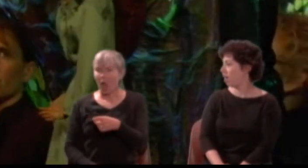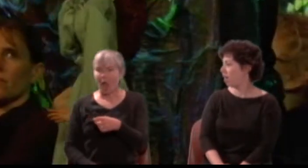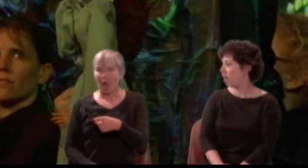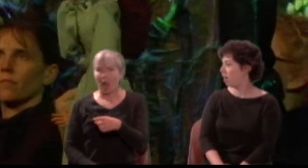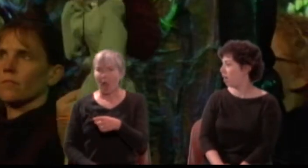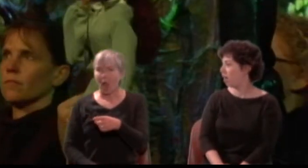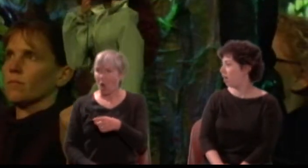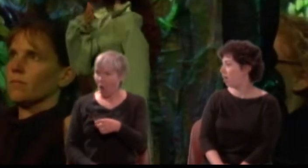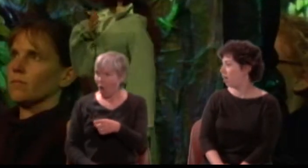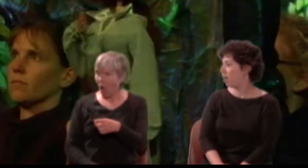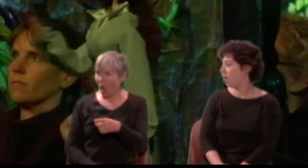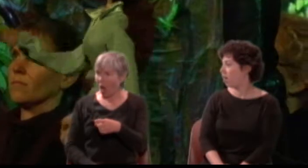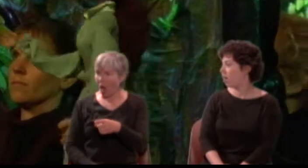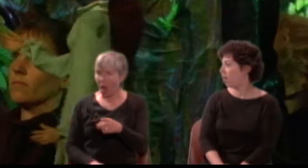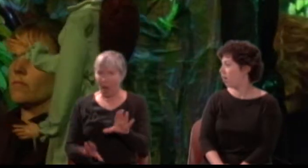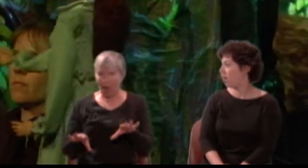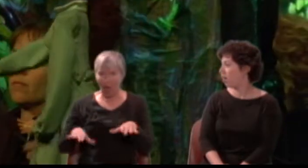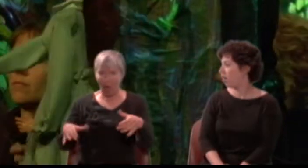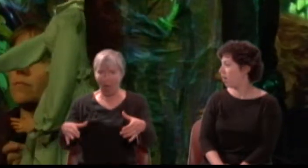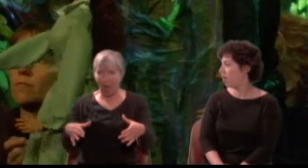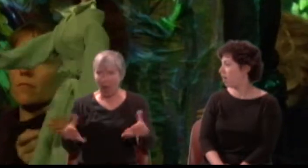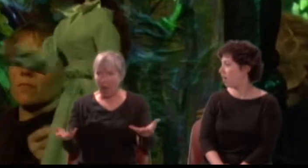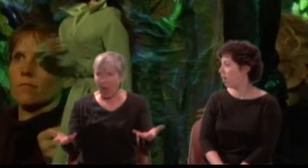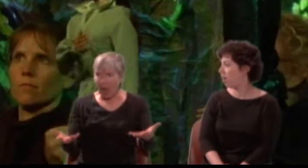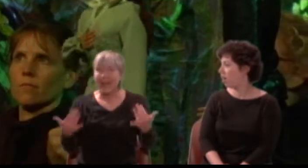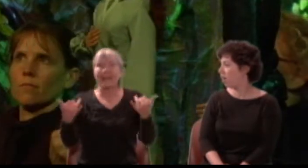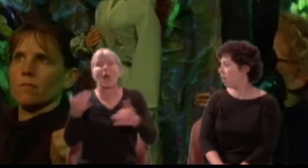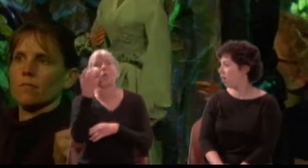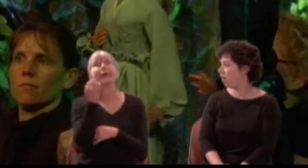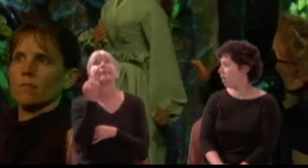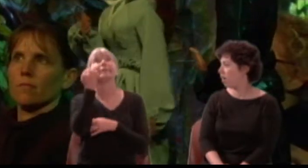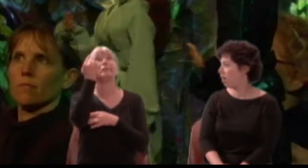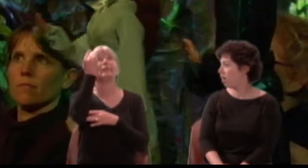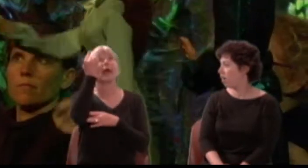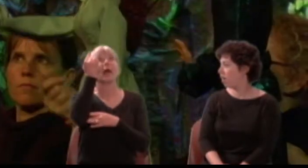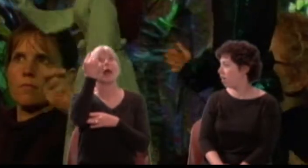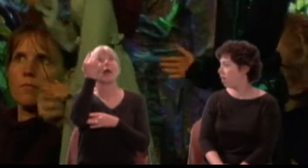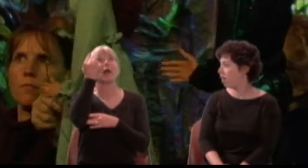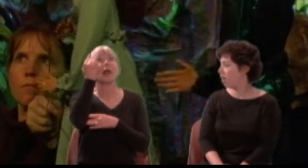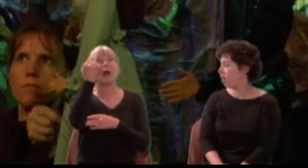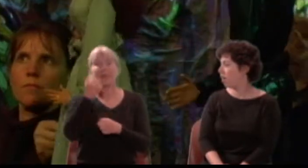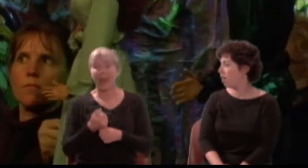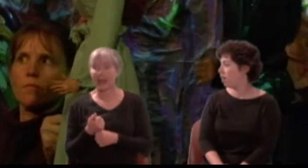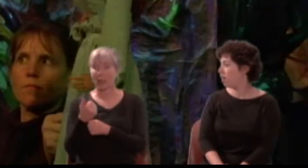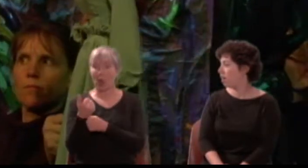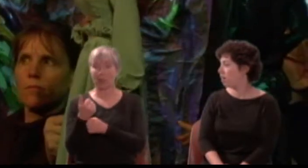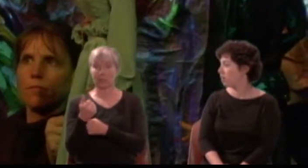Now I perceive they have conjoin' d all three to fashion this false sport, in spite of me.